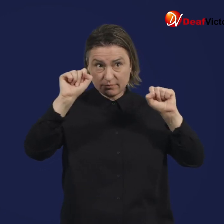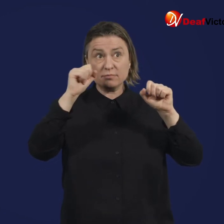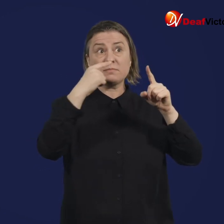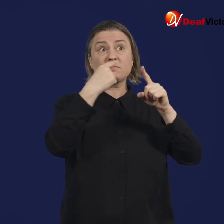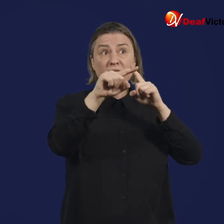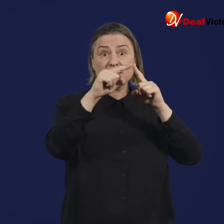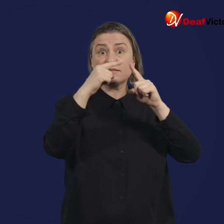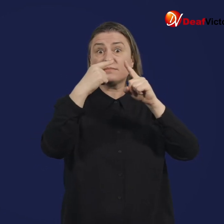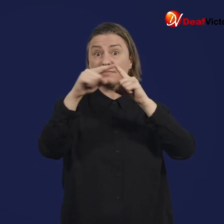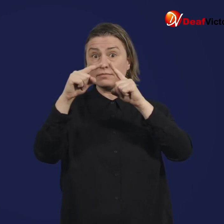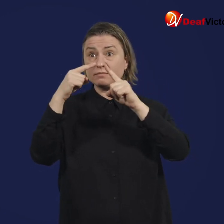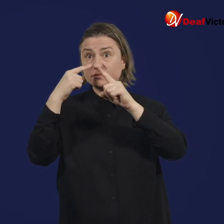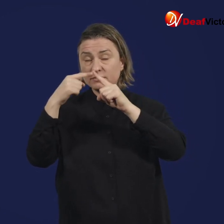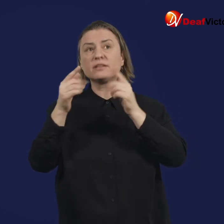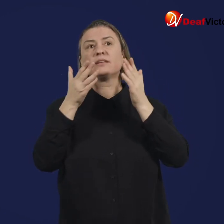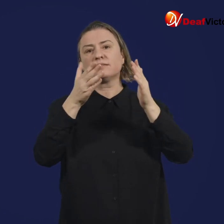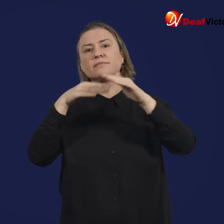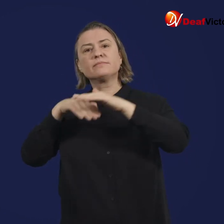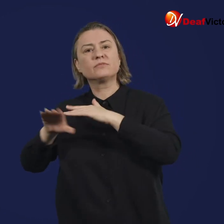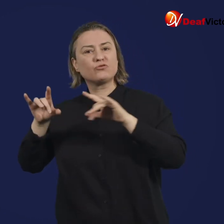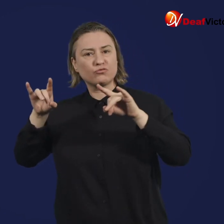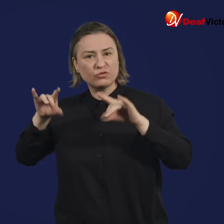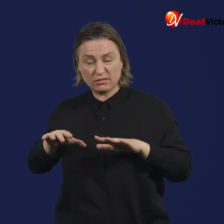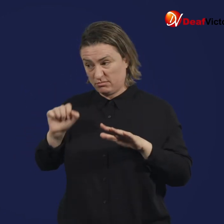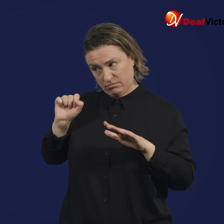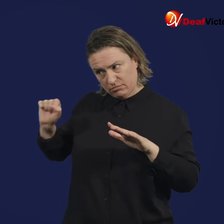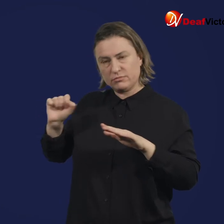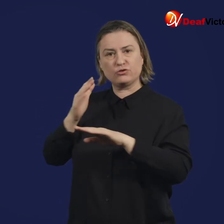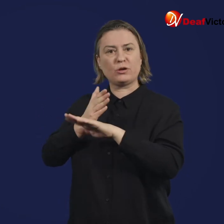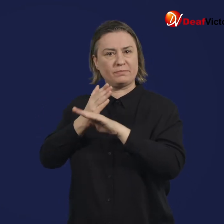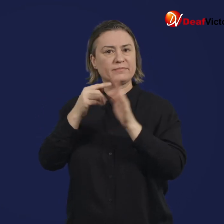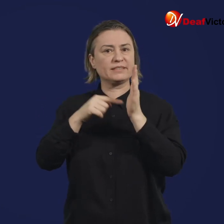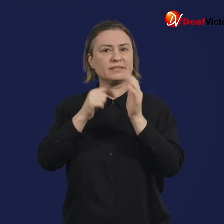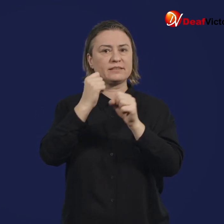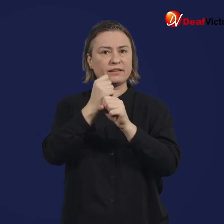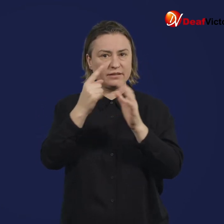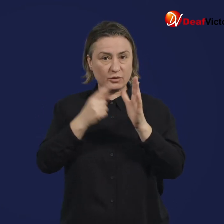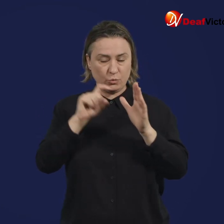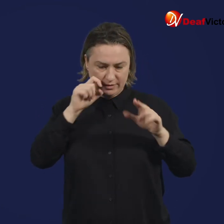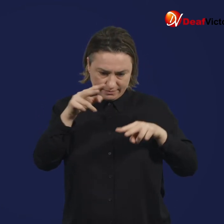The agreements state that vaccinations must be trialed, and if proved safe and effective, can be rolled out in Australia.